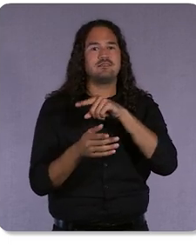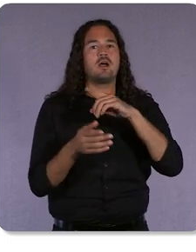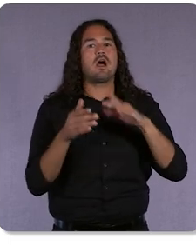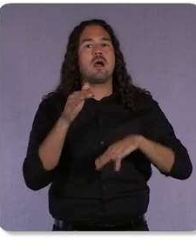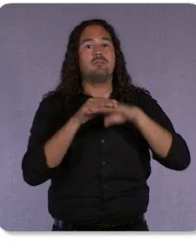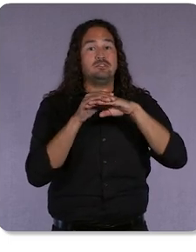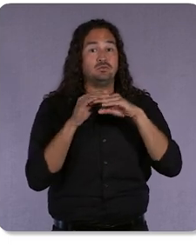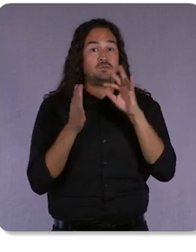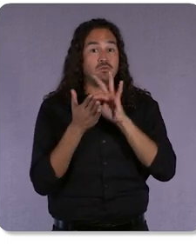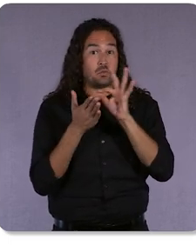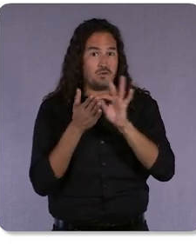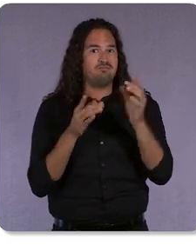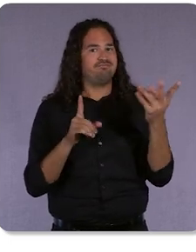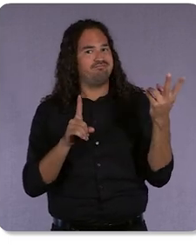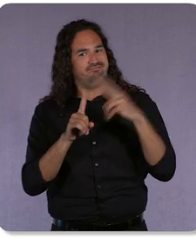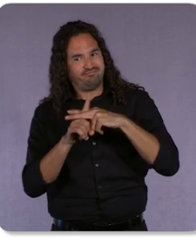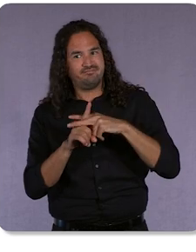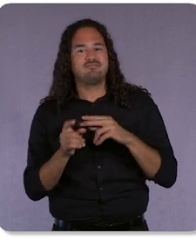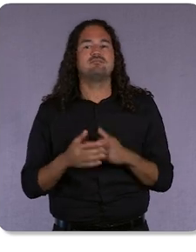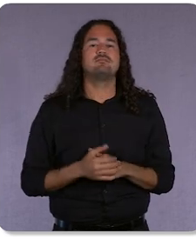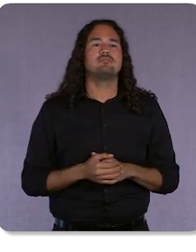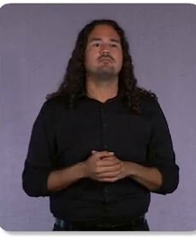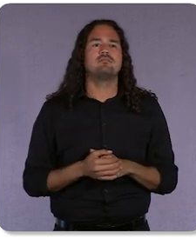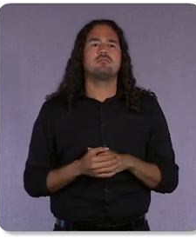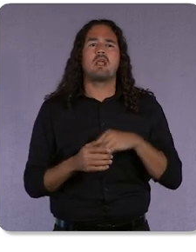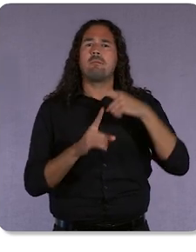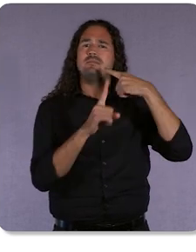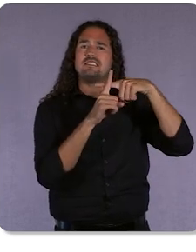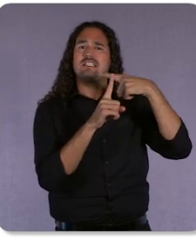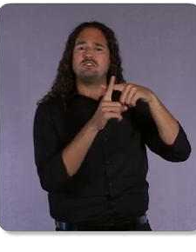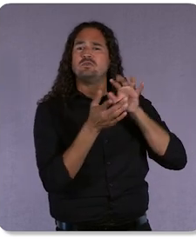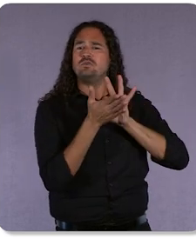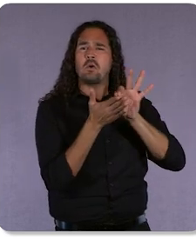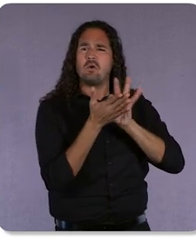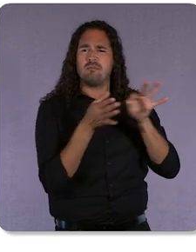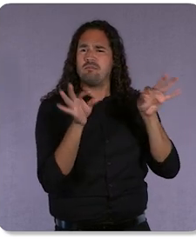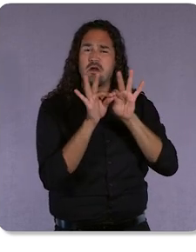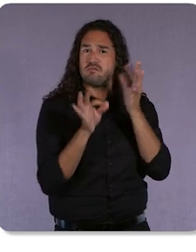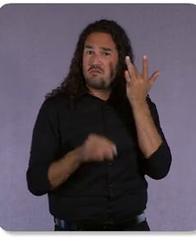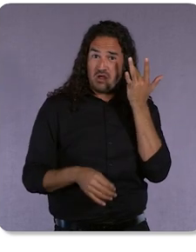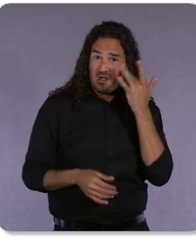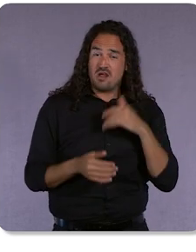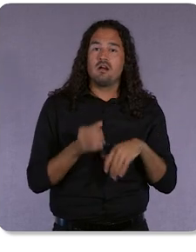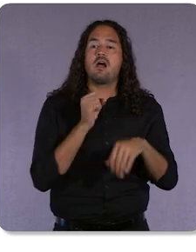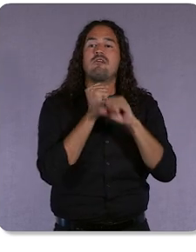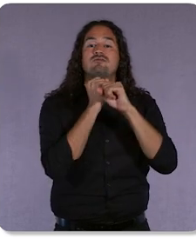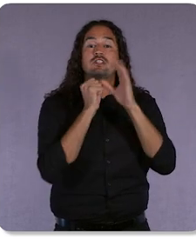And here’s why optimization score matters. Advertisers who increased their account-level